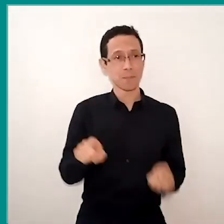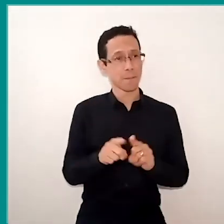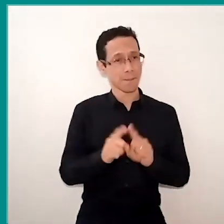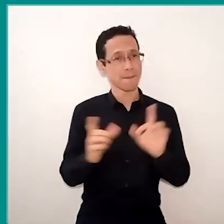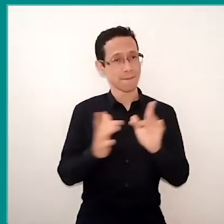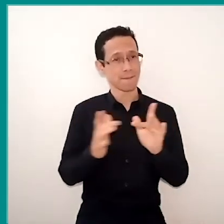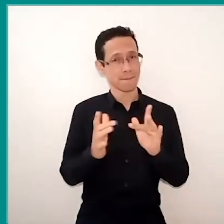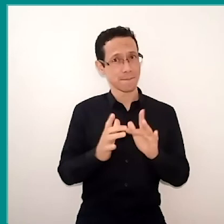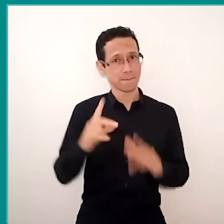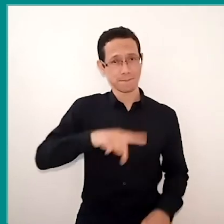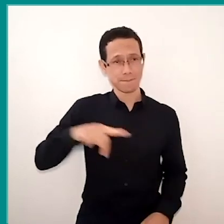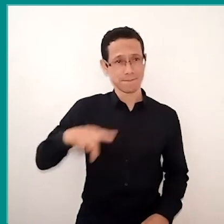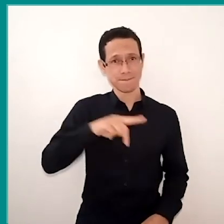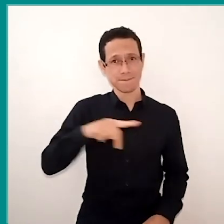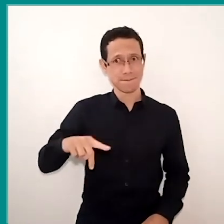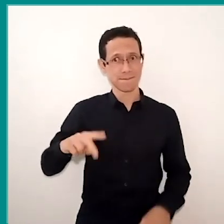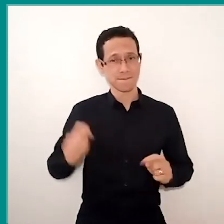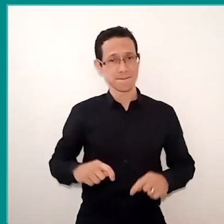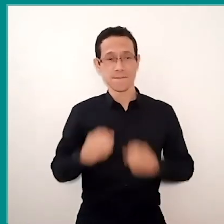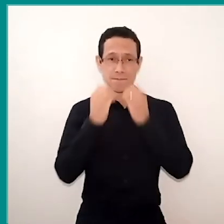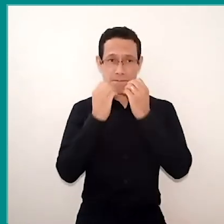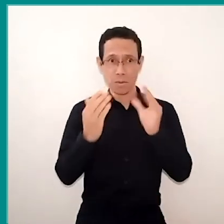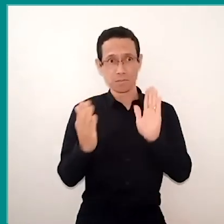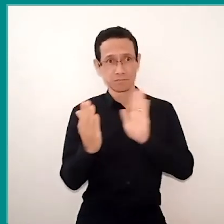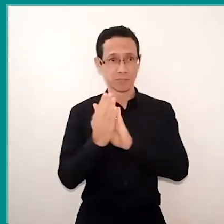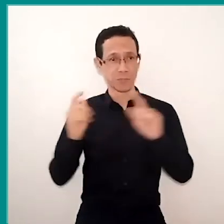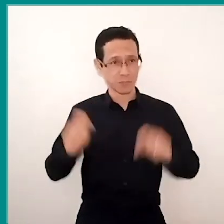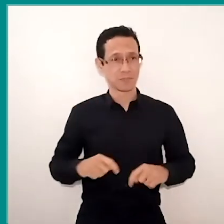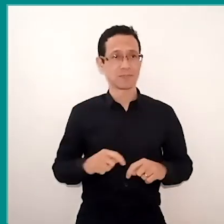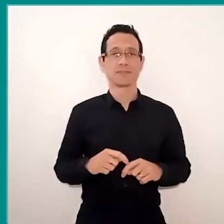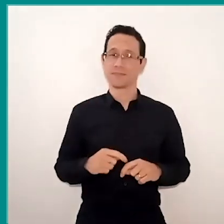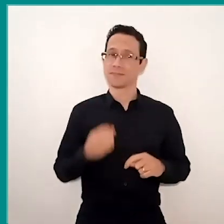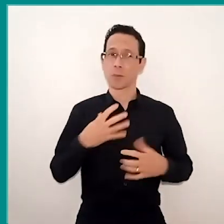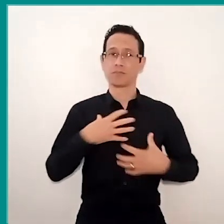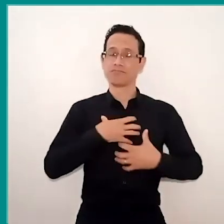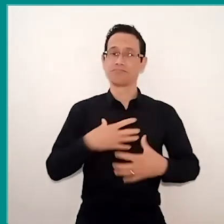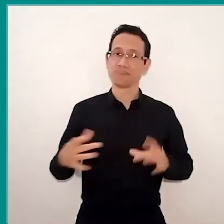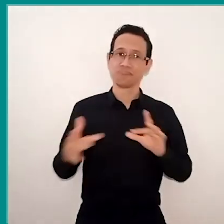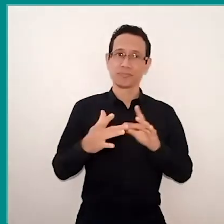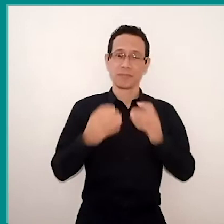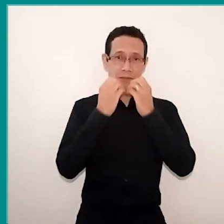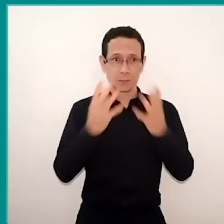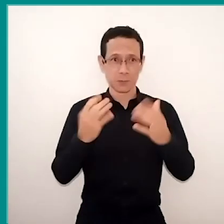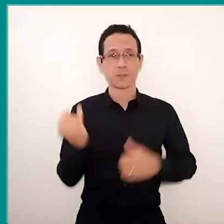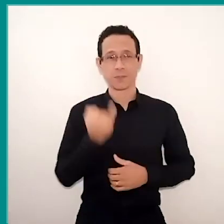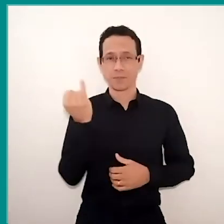since the affective bond is something that marks the action of the program. That was really interesting, was realized in different units.